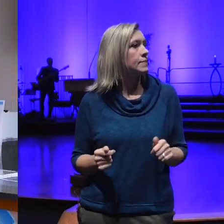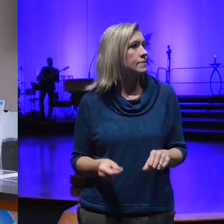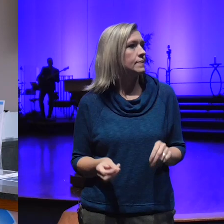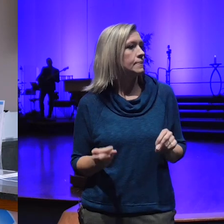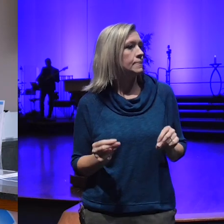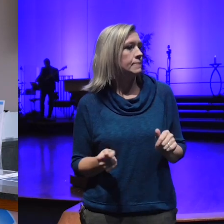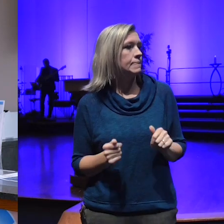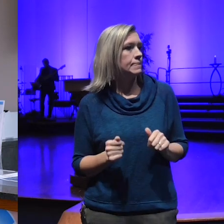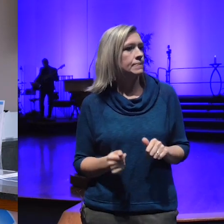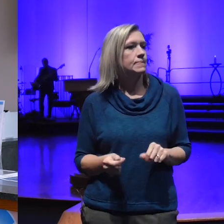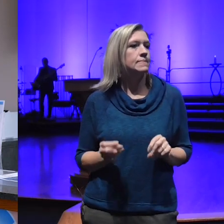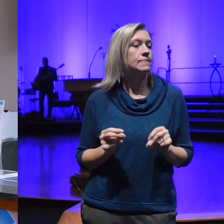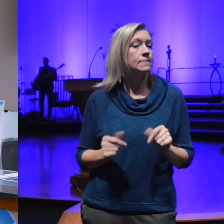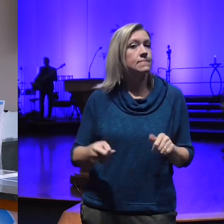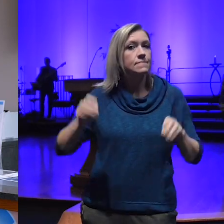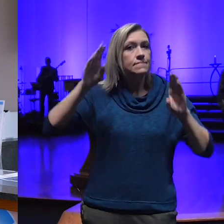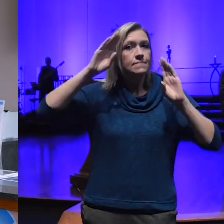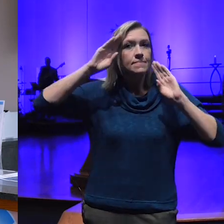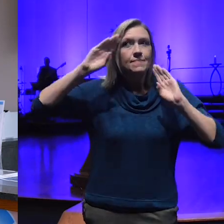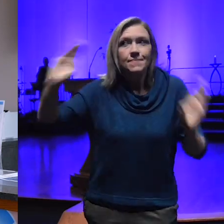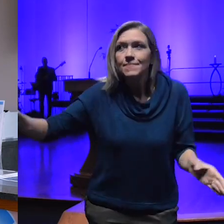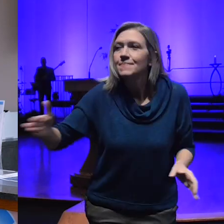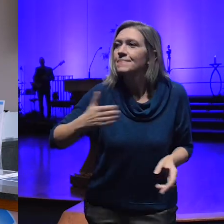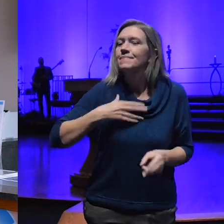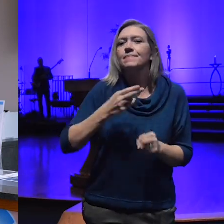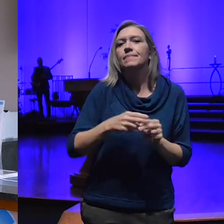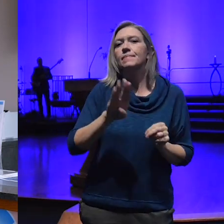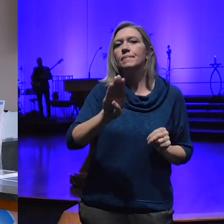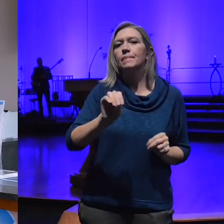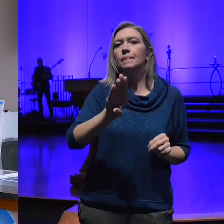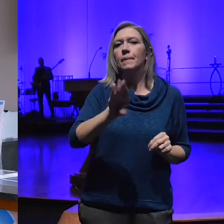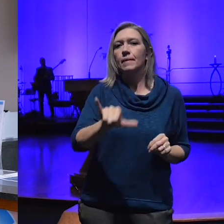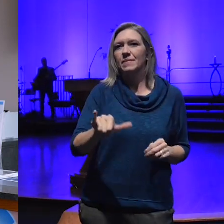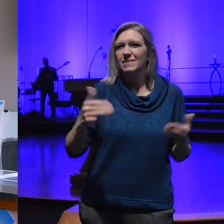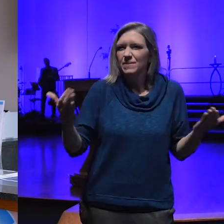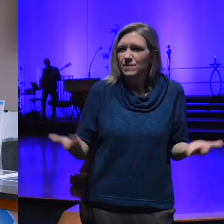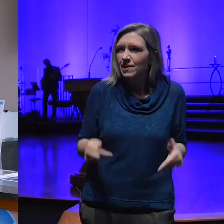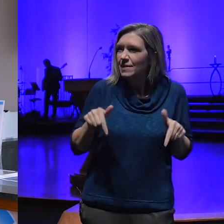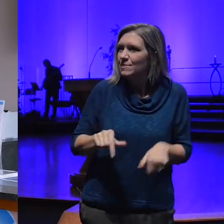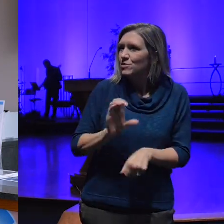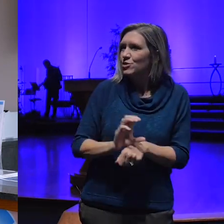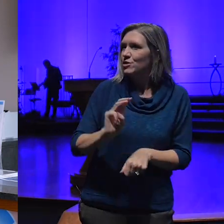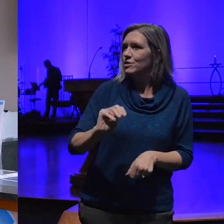hey everybody my name is Bobby welcome to Mile High church thank you so much for spending a